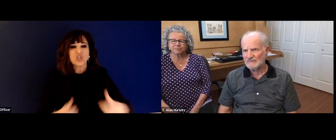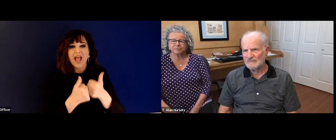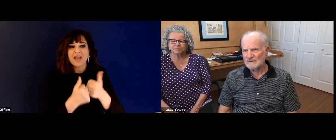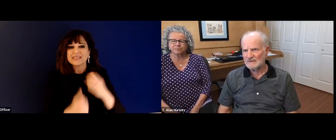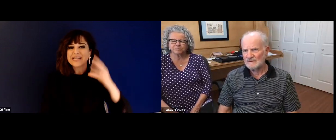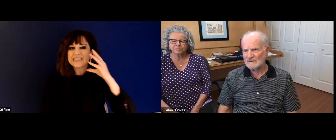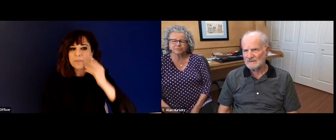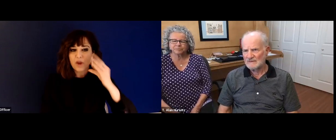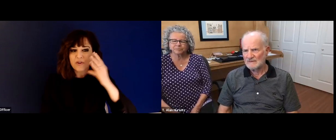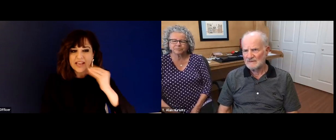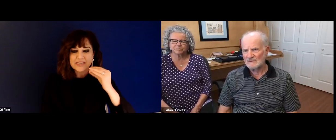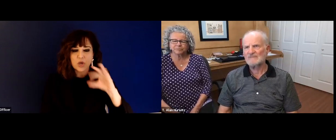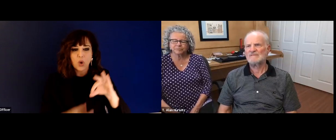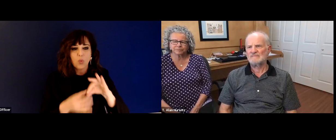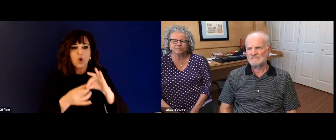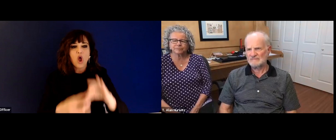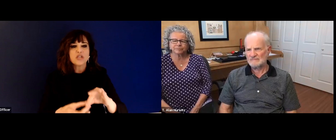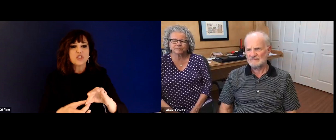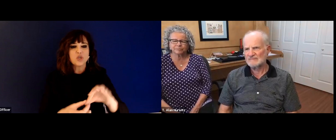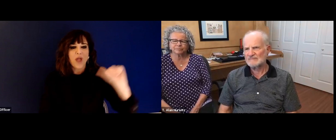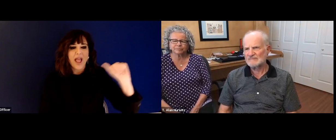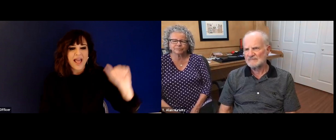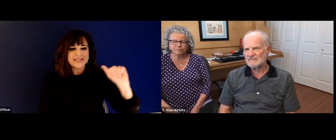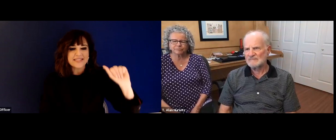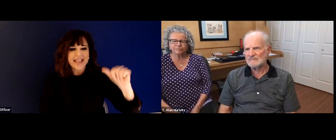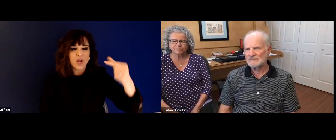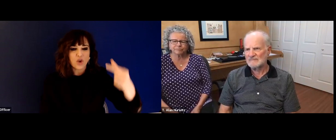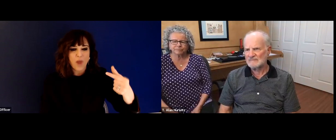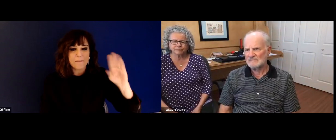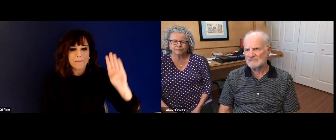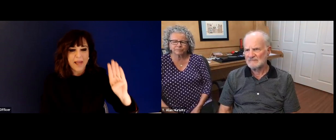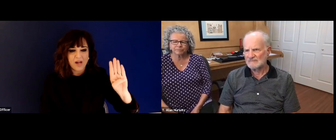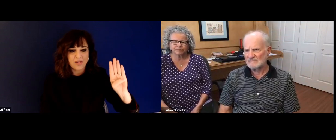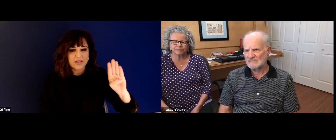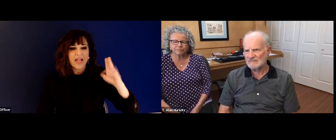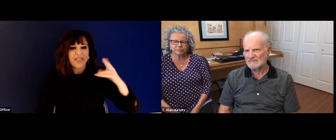That's amazing. You know, Alan, I was actually surprised to find